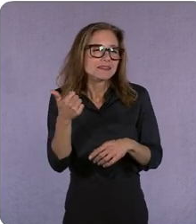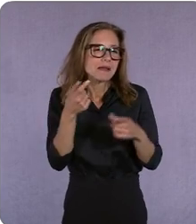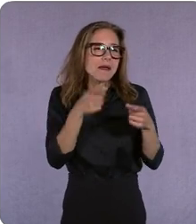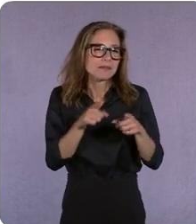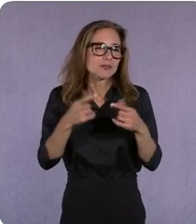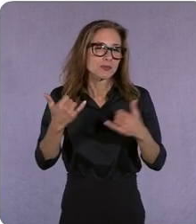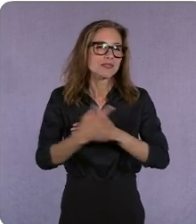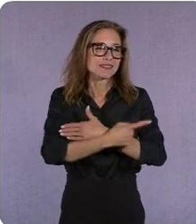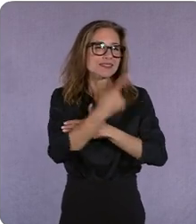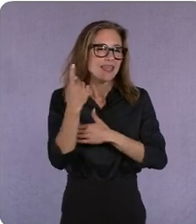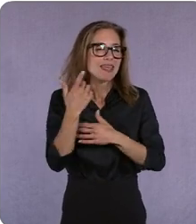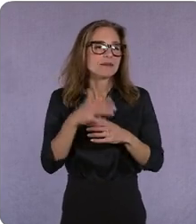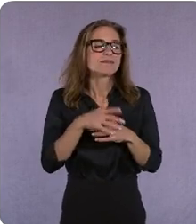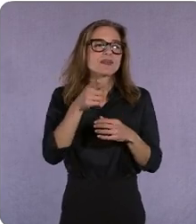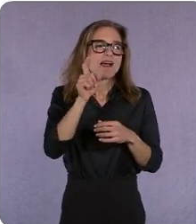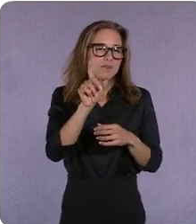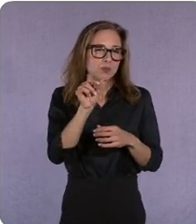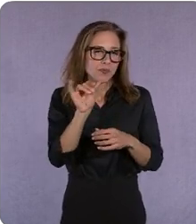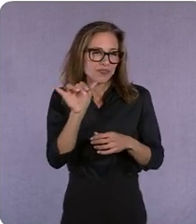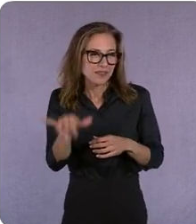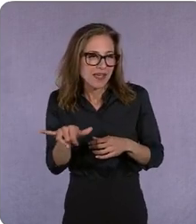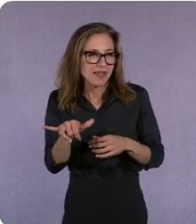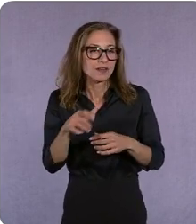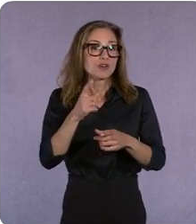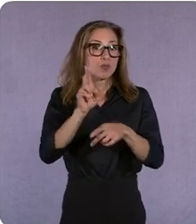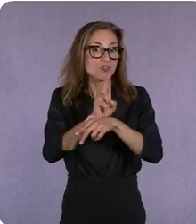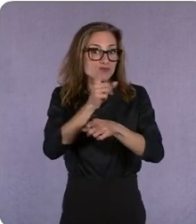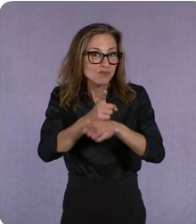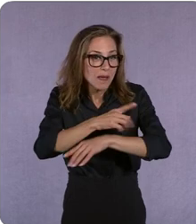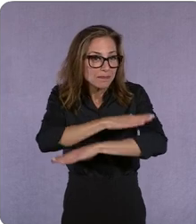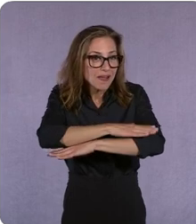and that means on the right platform in the right format it's one of the reasons we built